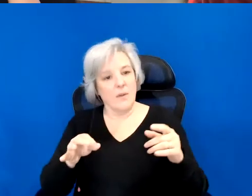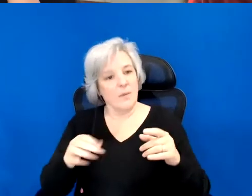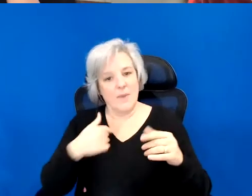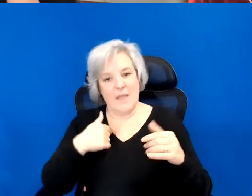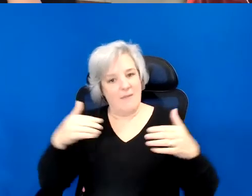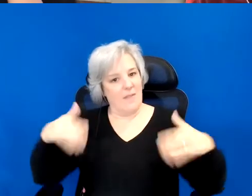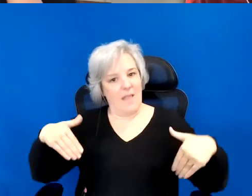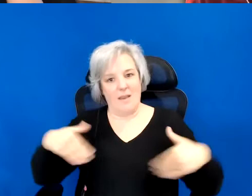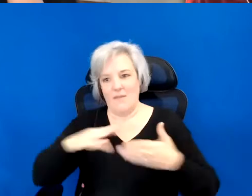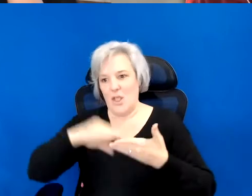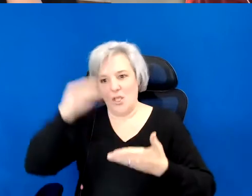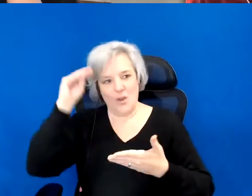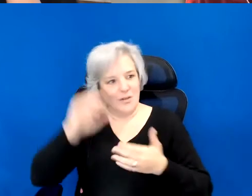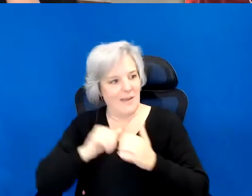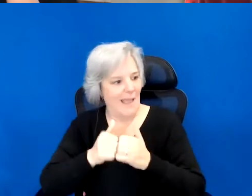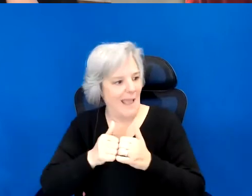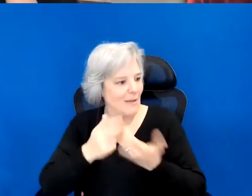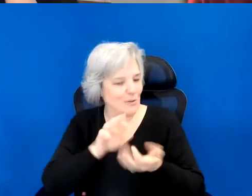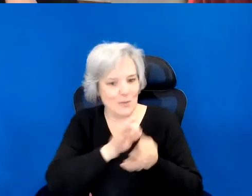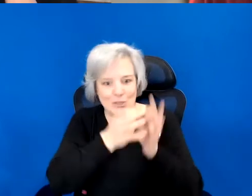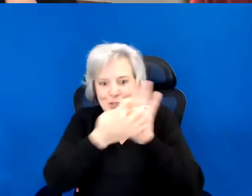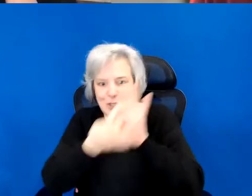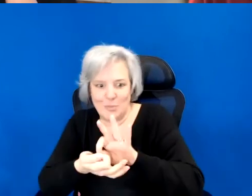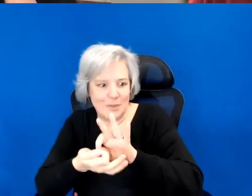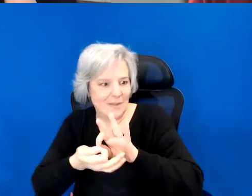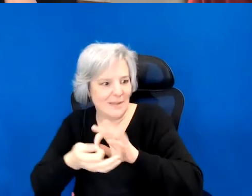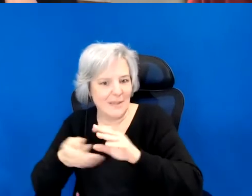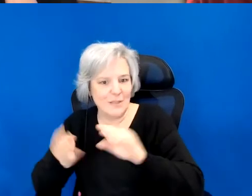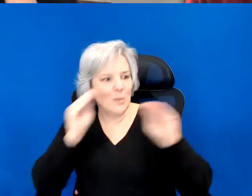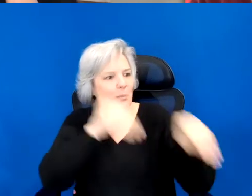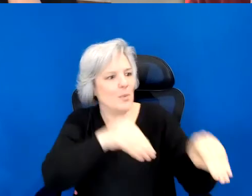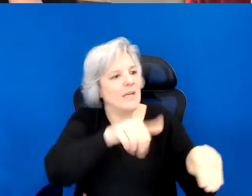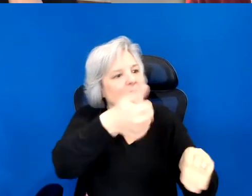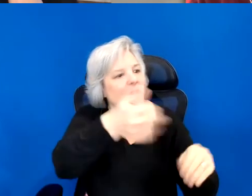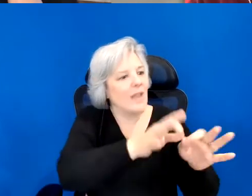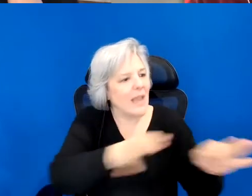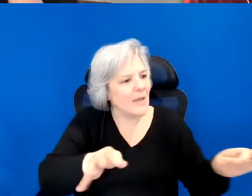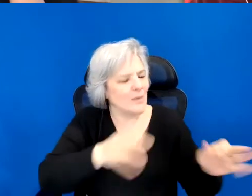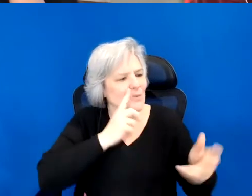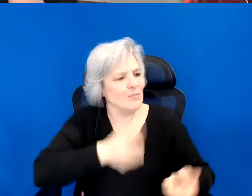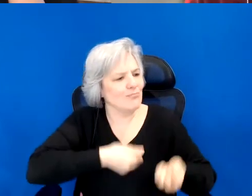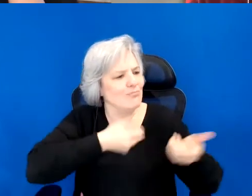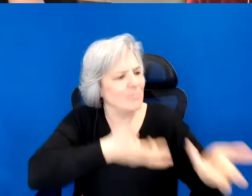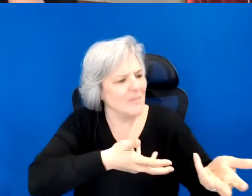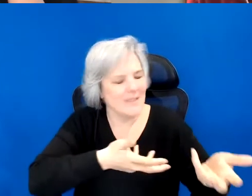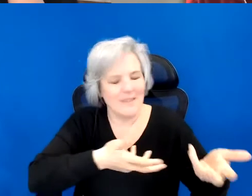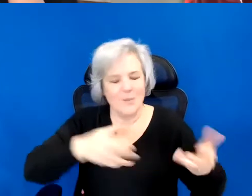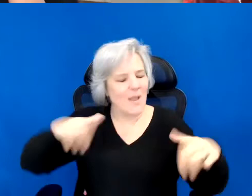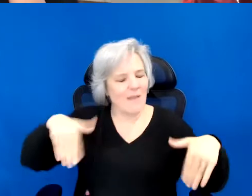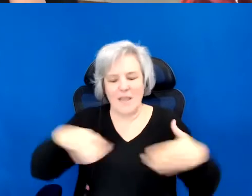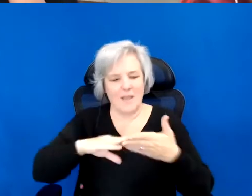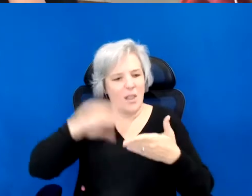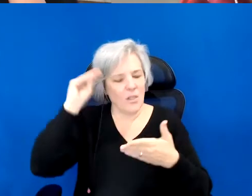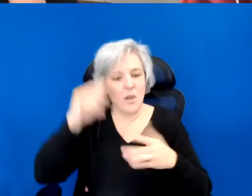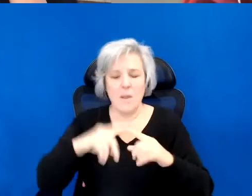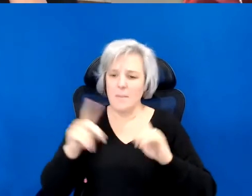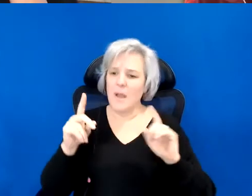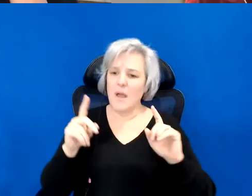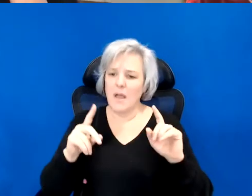yet learned to interpret or to speak or to feel, but there is something really interesting